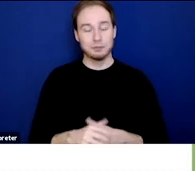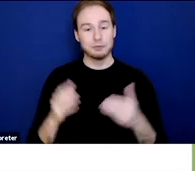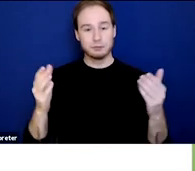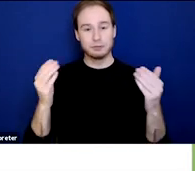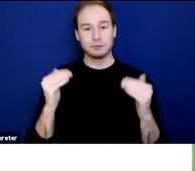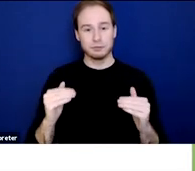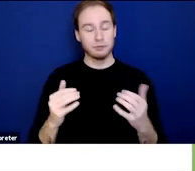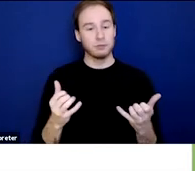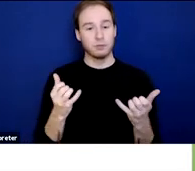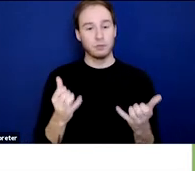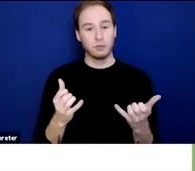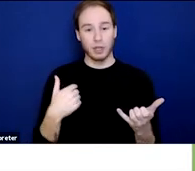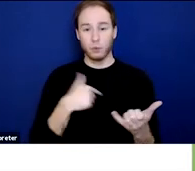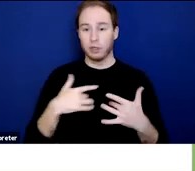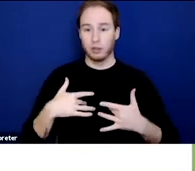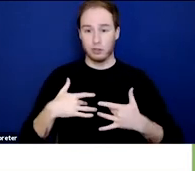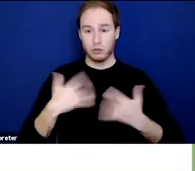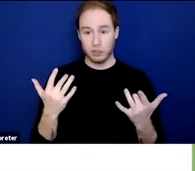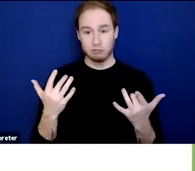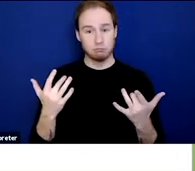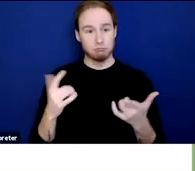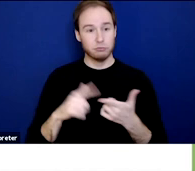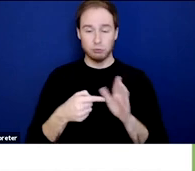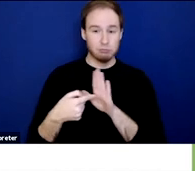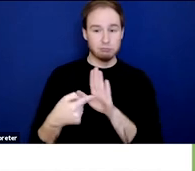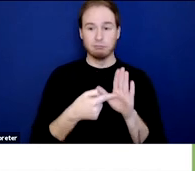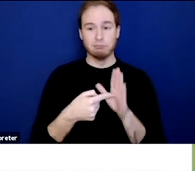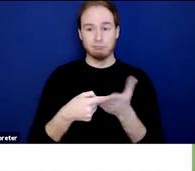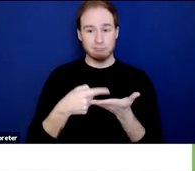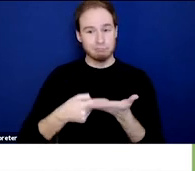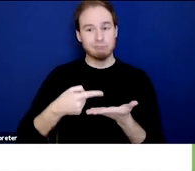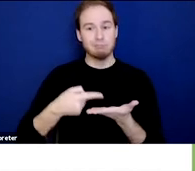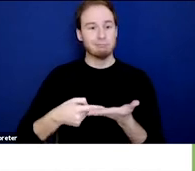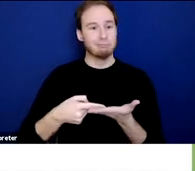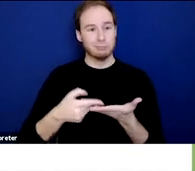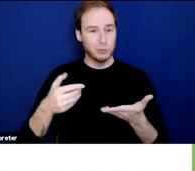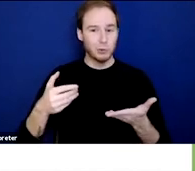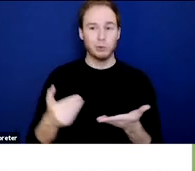So, today, we are excited to unveil and discuss our new Whole-Person Care